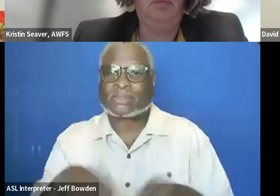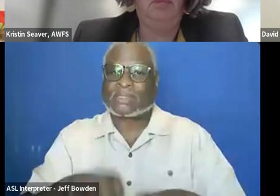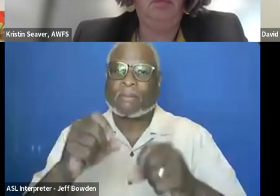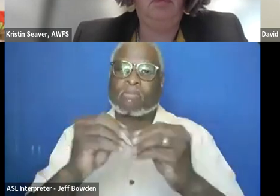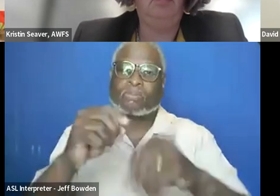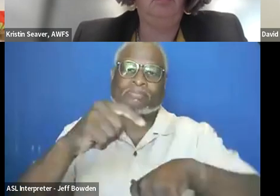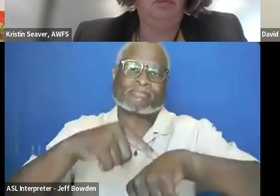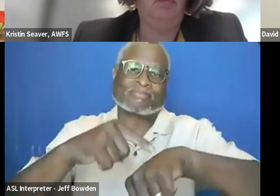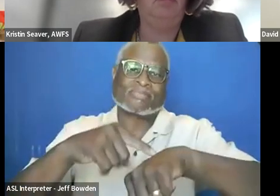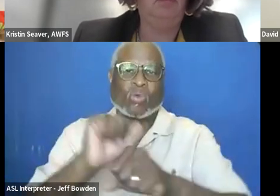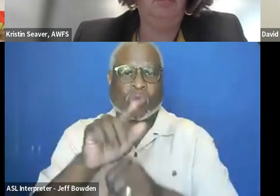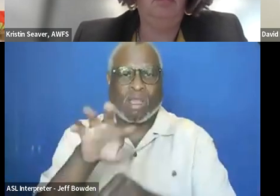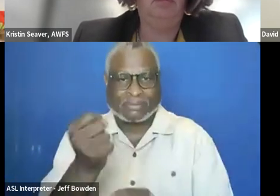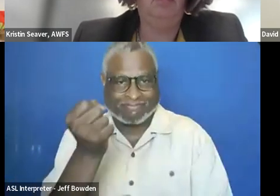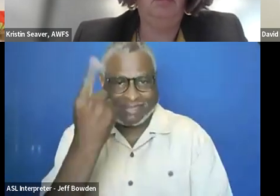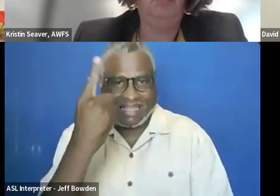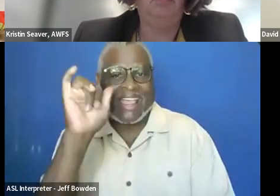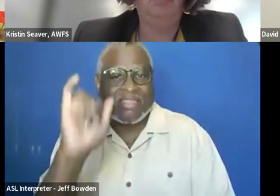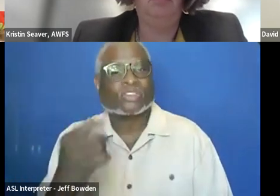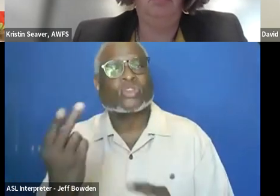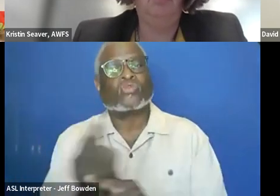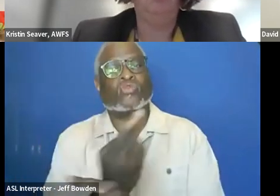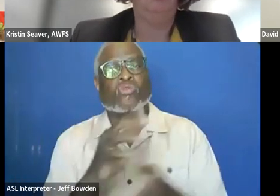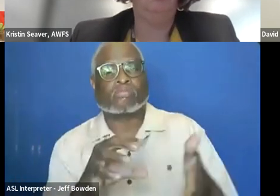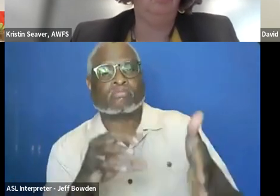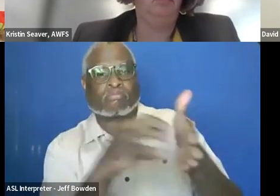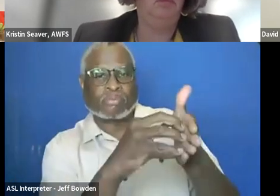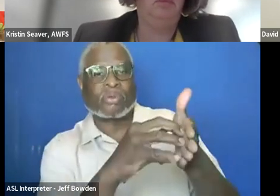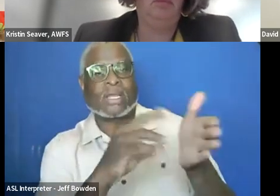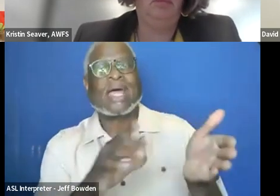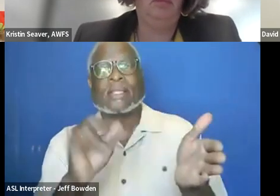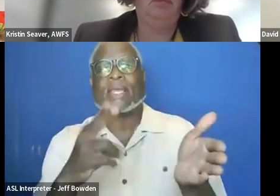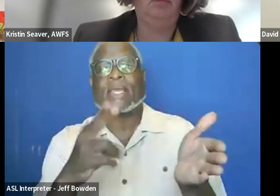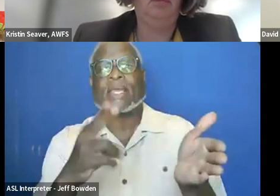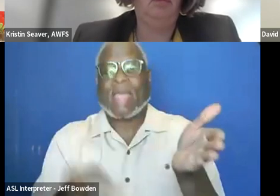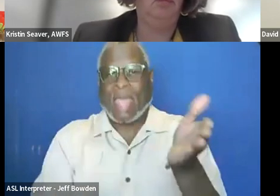to really understand this is a new clause, and then to insert it into the contracts.